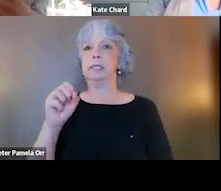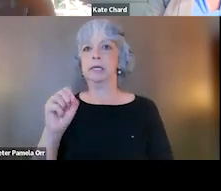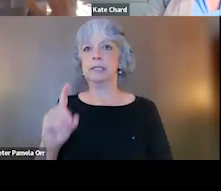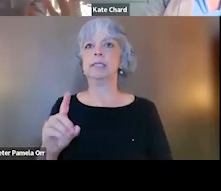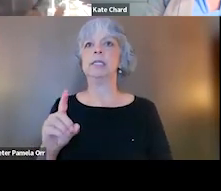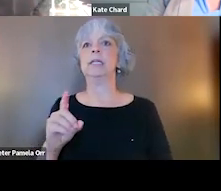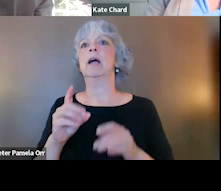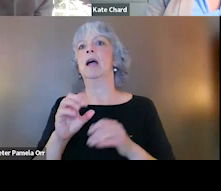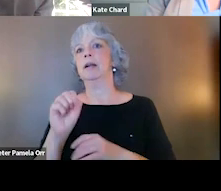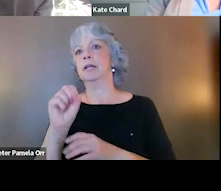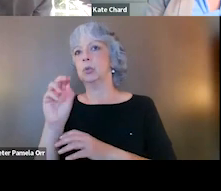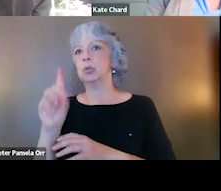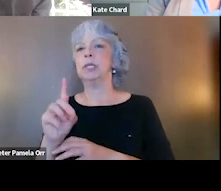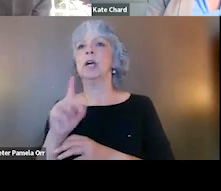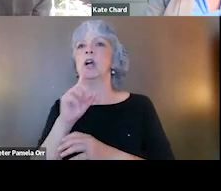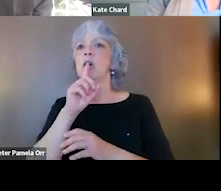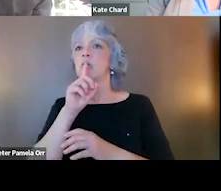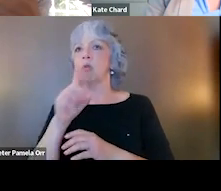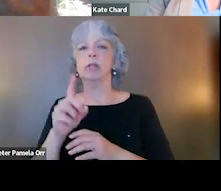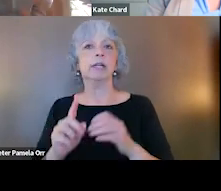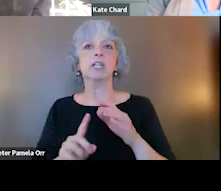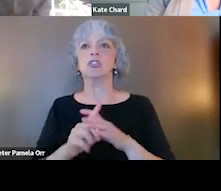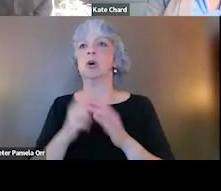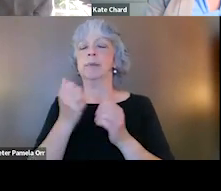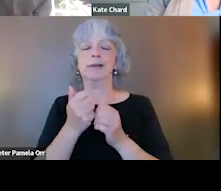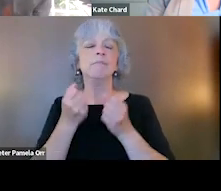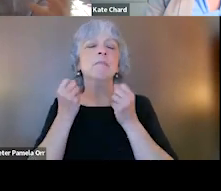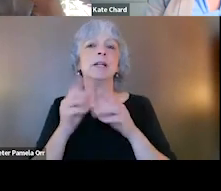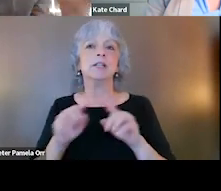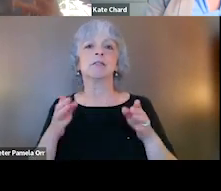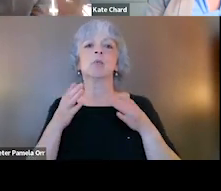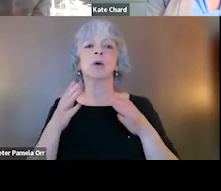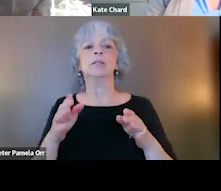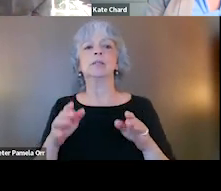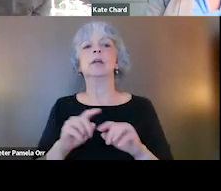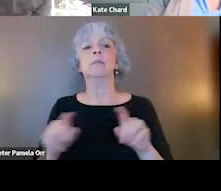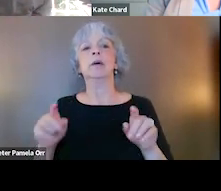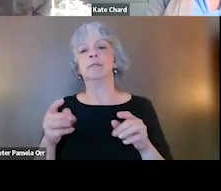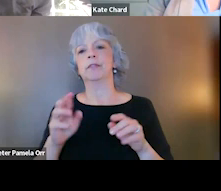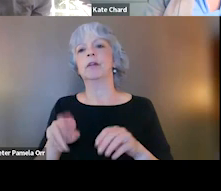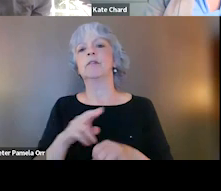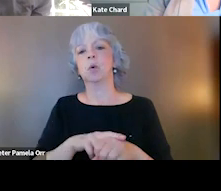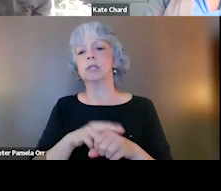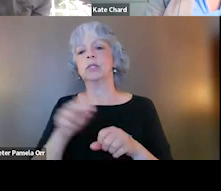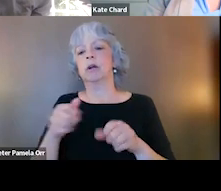are such a heterogeneous clinical presentation. I'm just gonna give some light examples, but of course, there are other ways this can manifest.